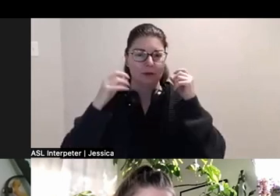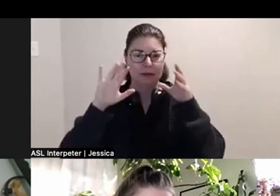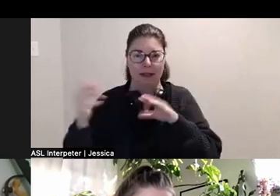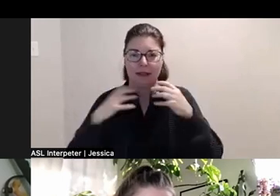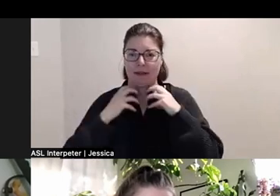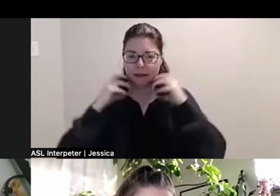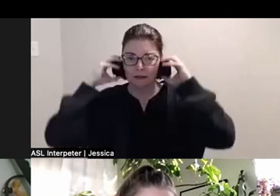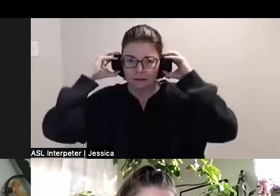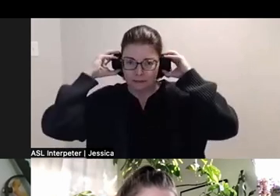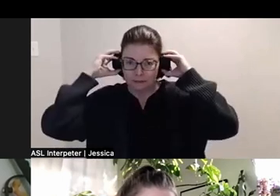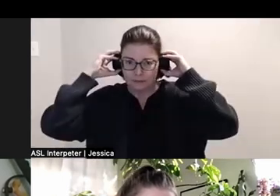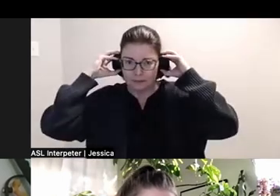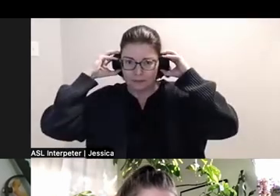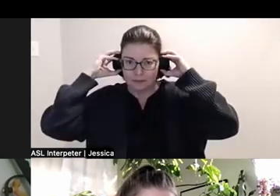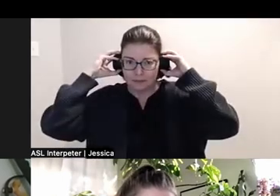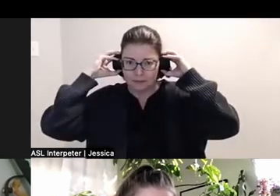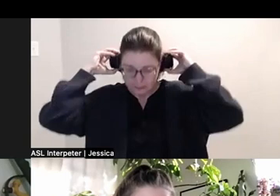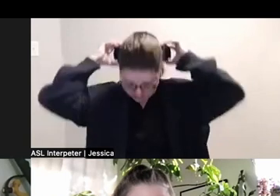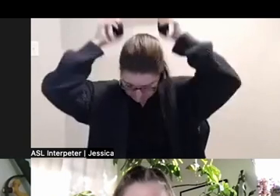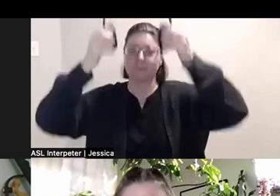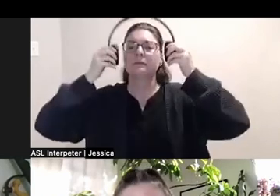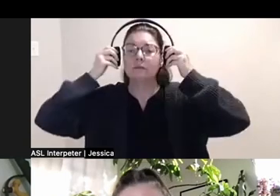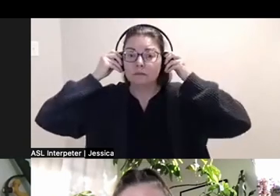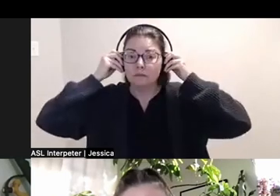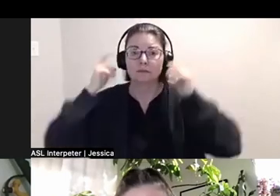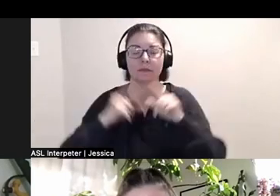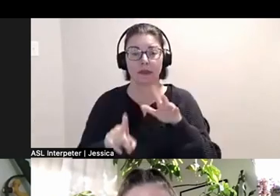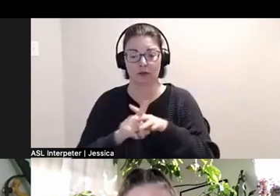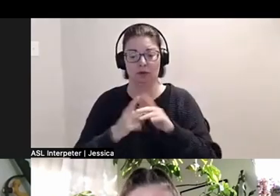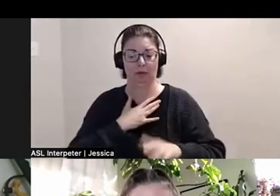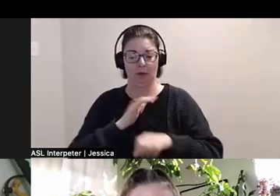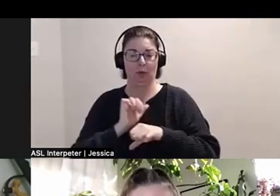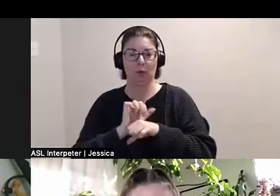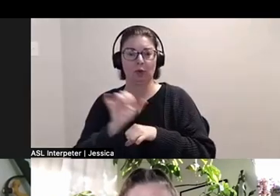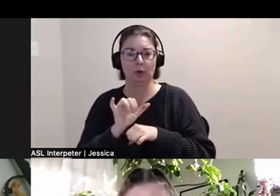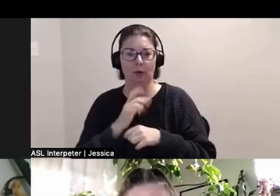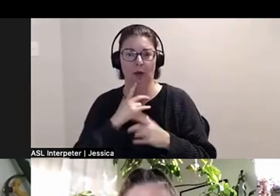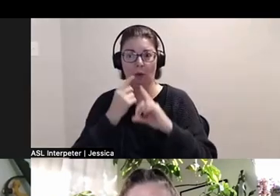in my work. I think my attempt is to always like archive what it means to grow up around disability